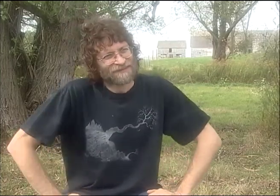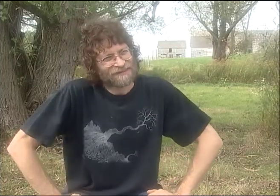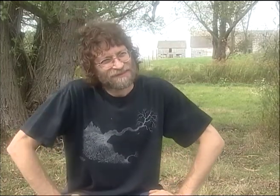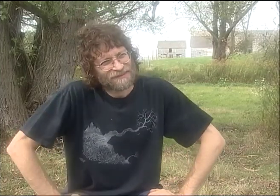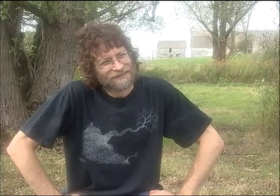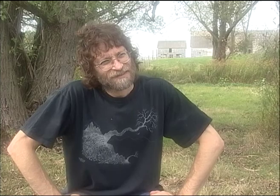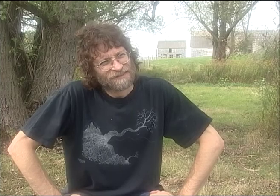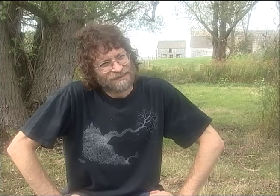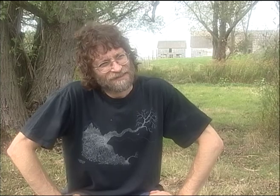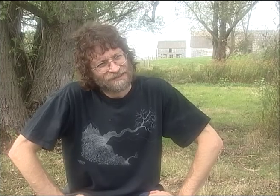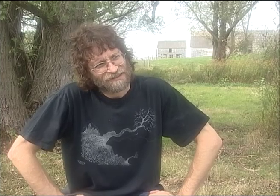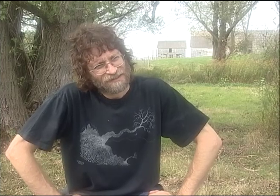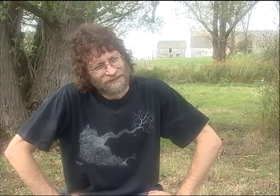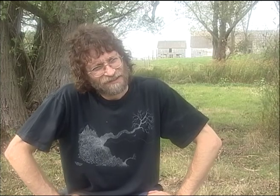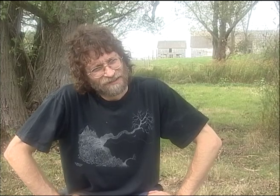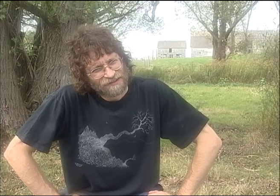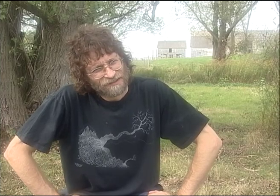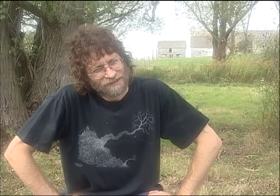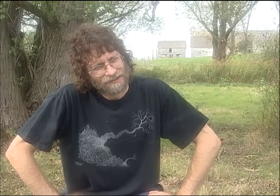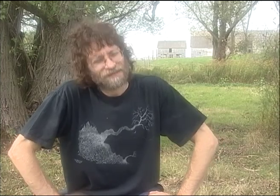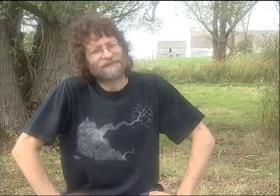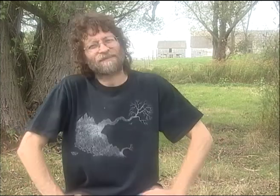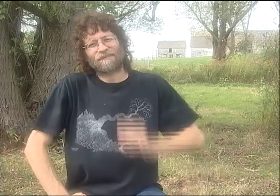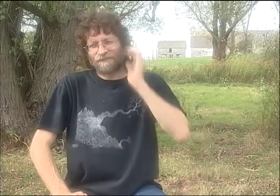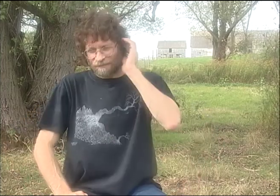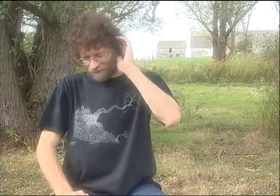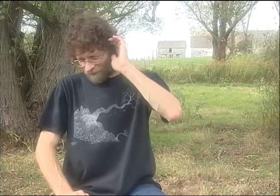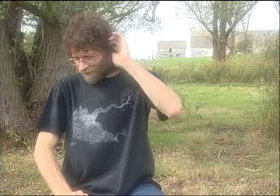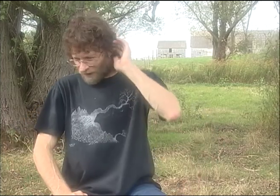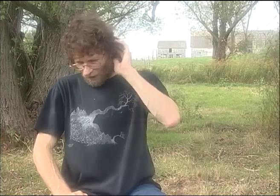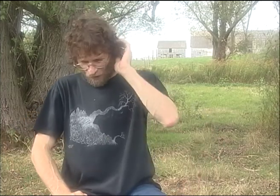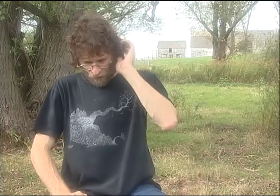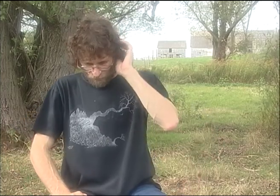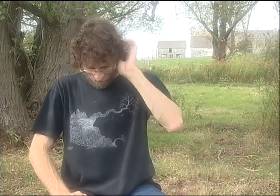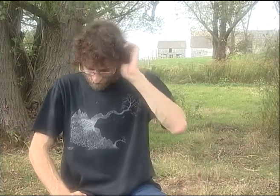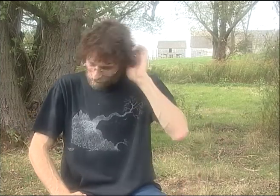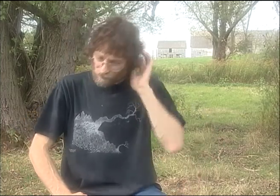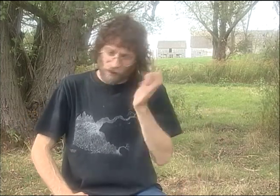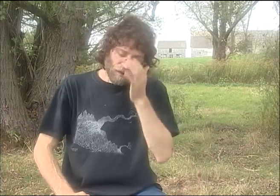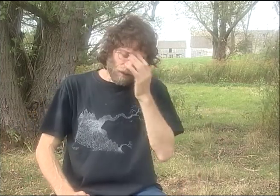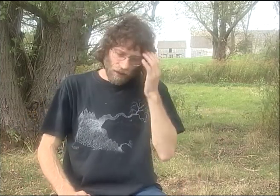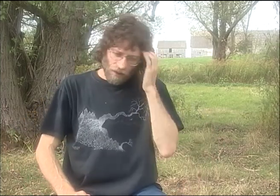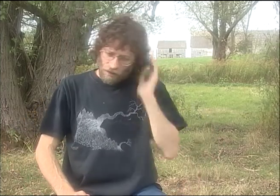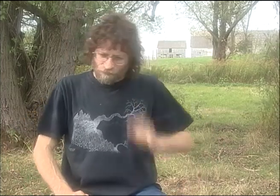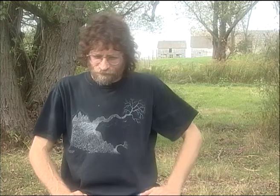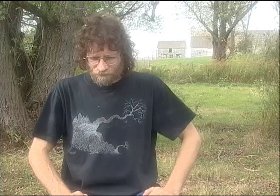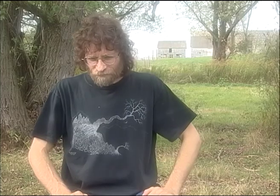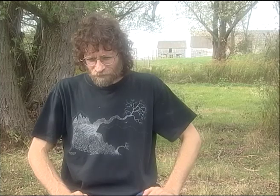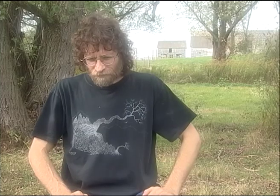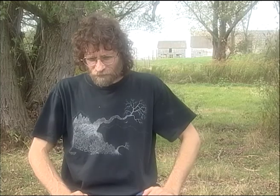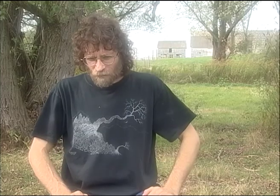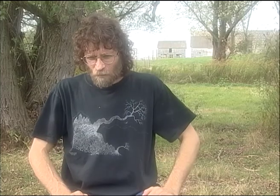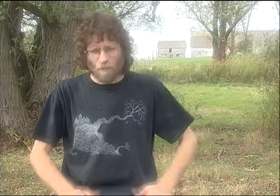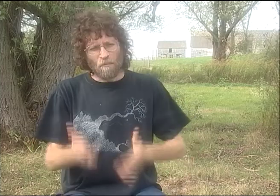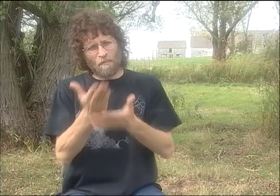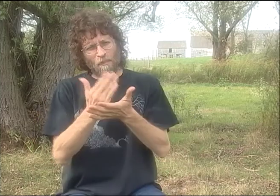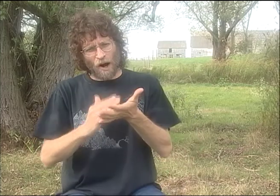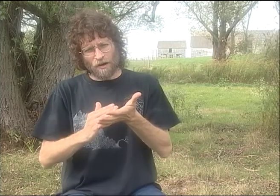THEY REALLY WANTED THEIR SUPPORT AND THEIR VALIDATION FROM THESE 3 MORE WELL-ESTABLISHED POETS.